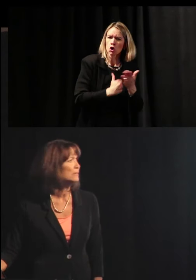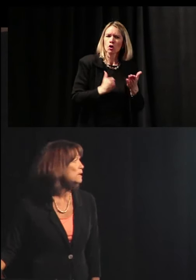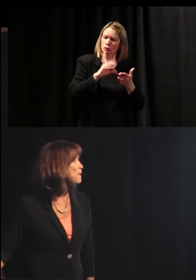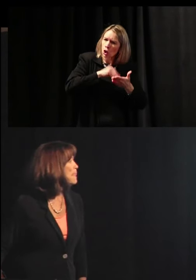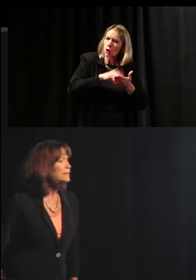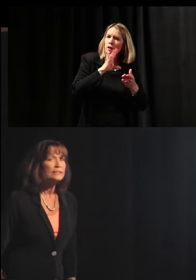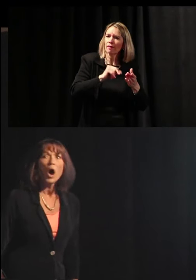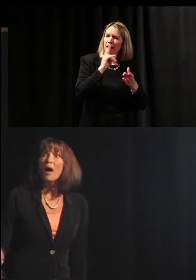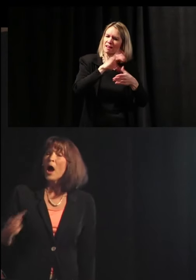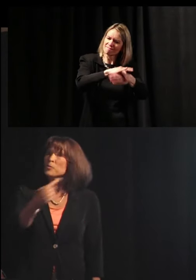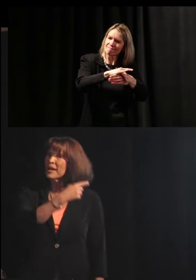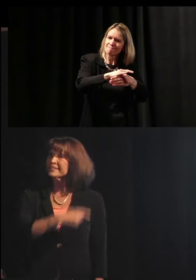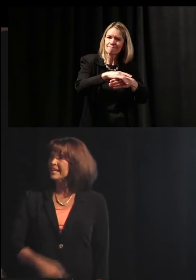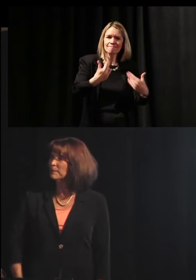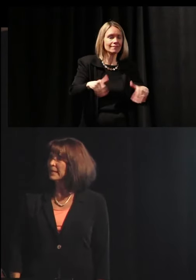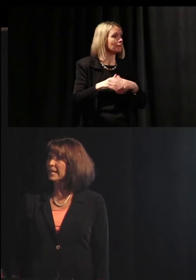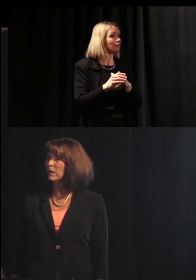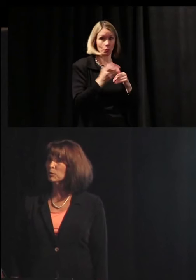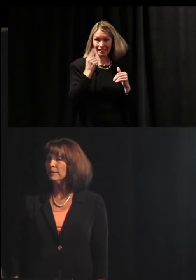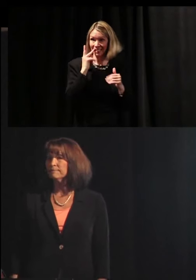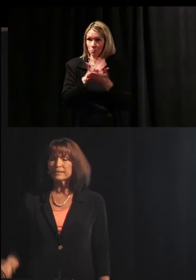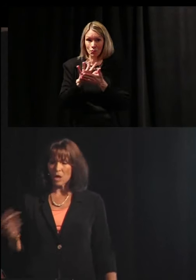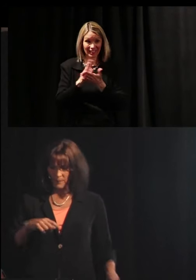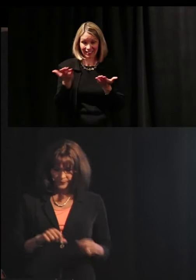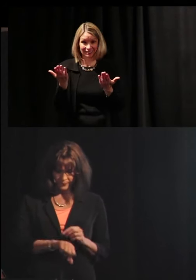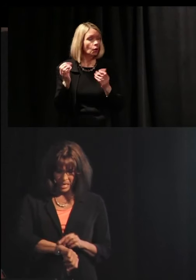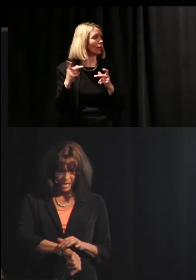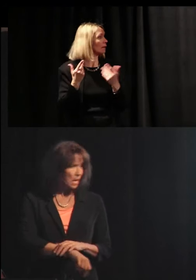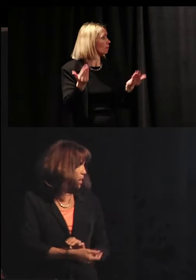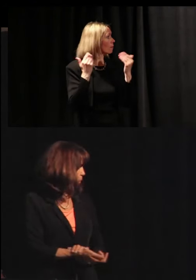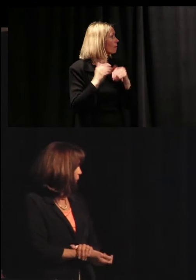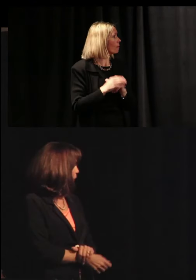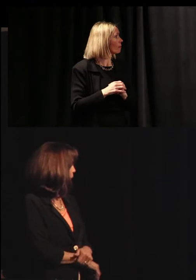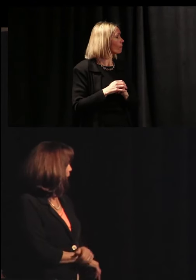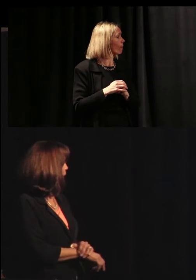So, want to see the little movie?